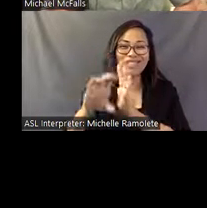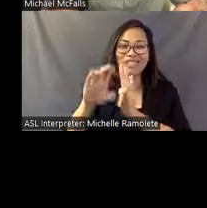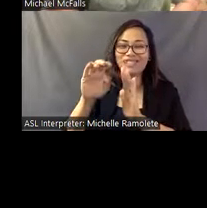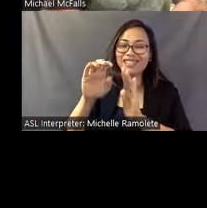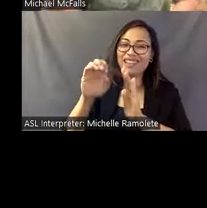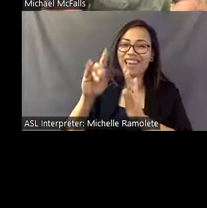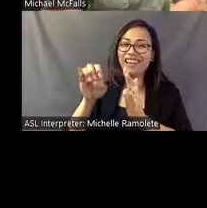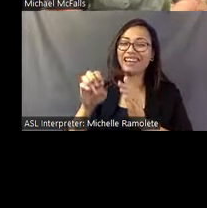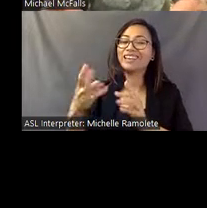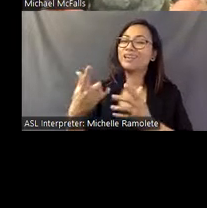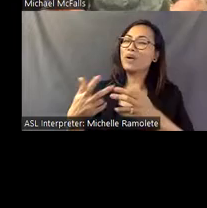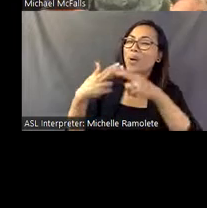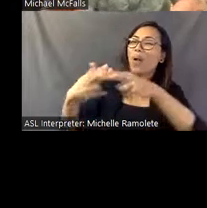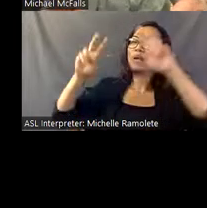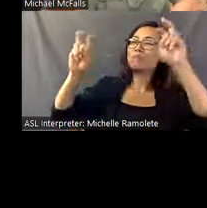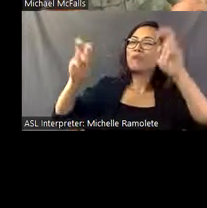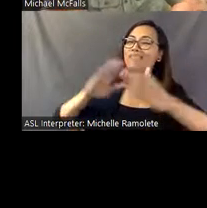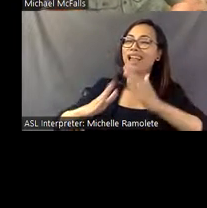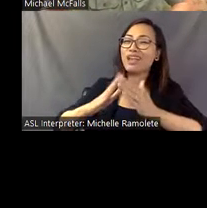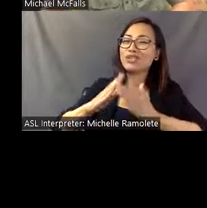He was living in Greenwich Village at the time.